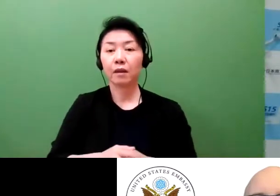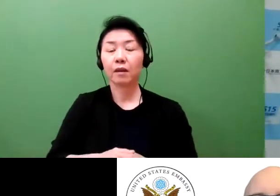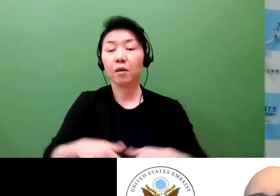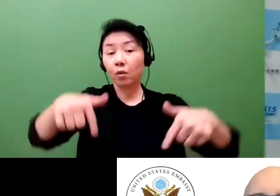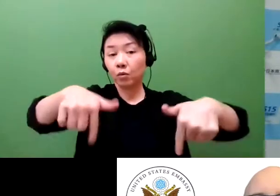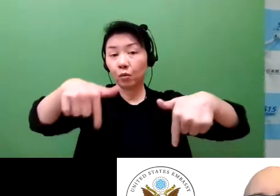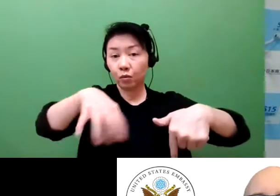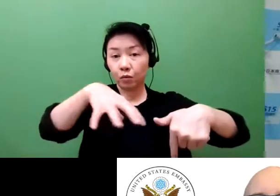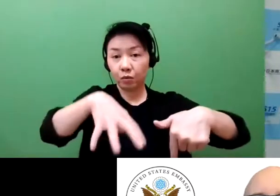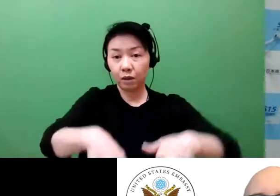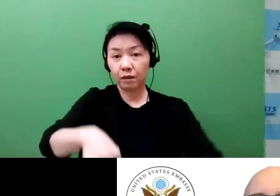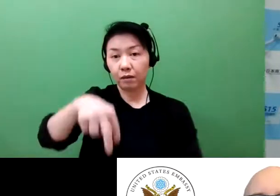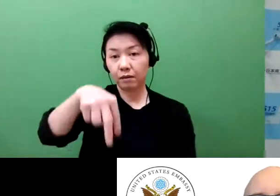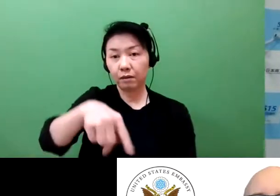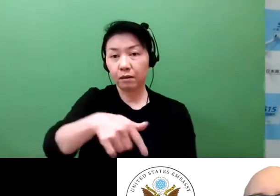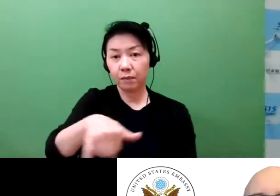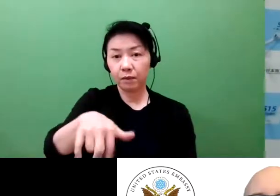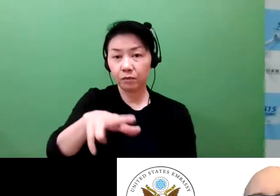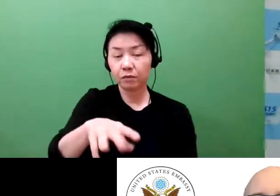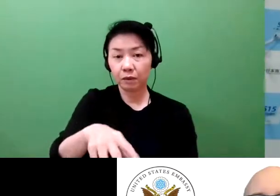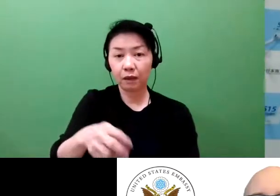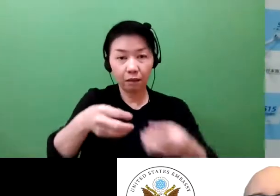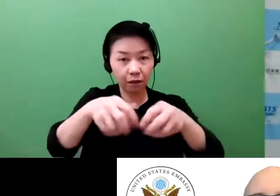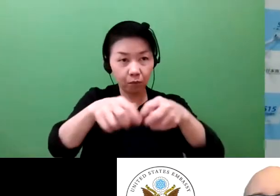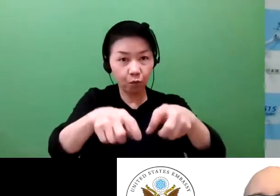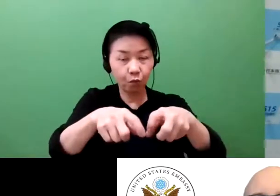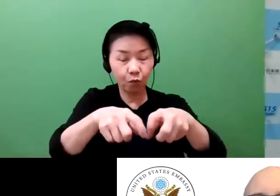A Kyoto company, a company called NABEL.